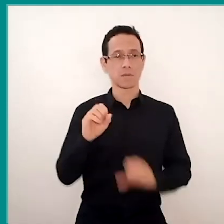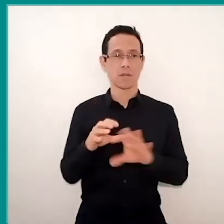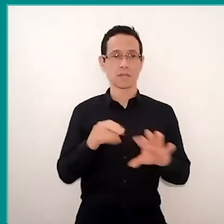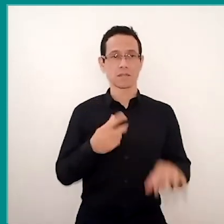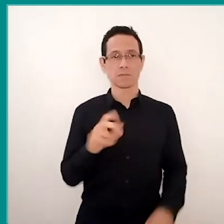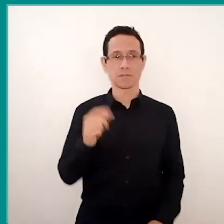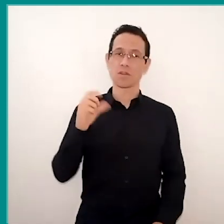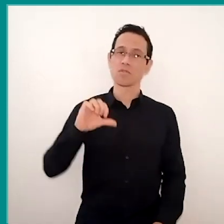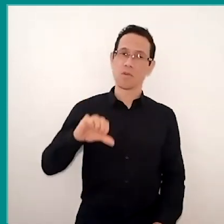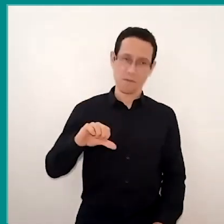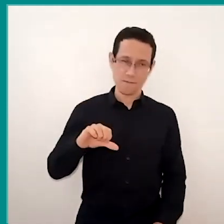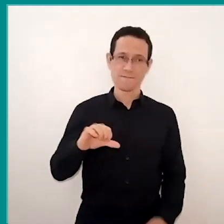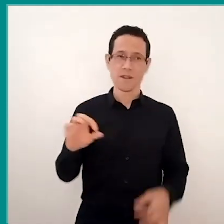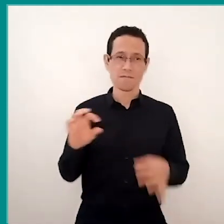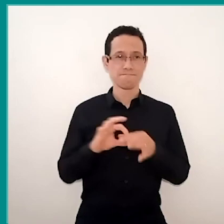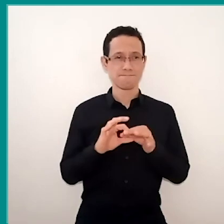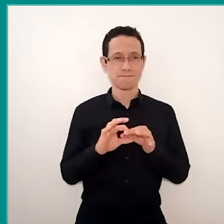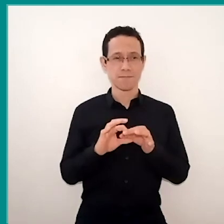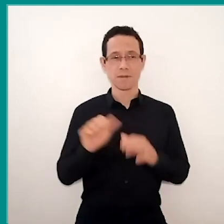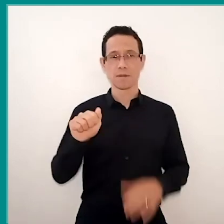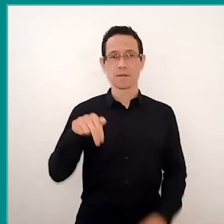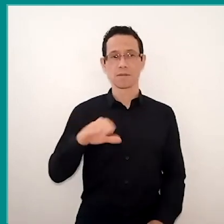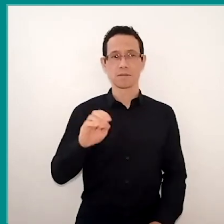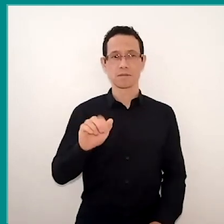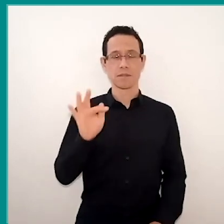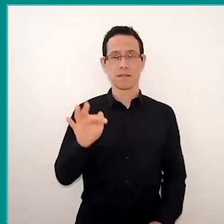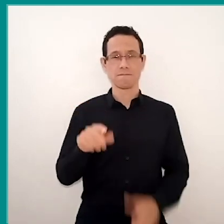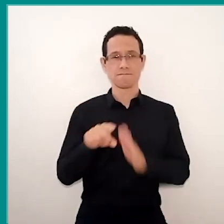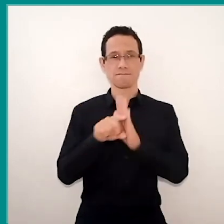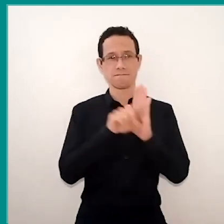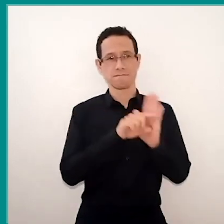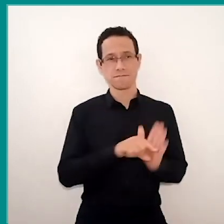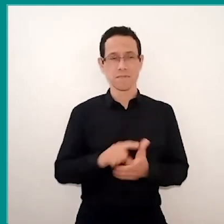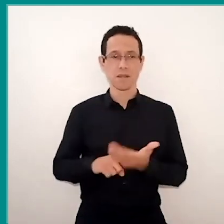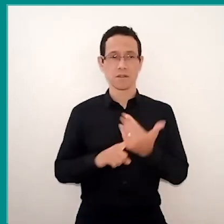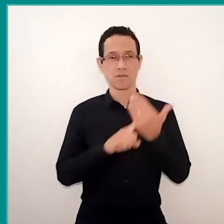that makes this partnership with the UNICEF and do this research looking at technologies of information and communication